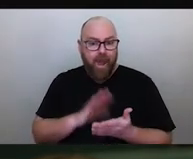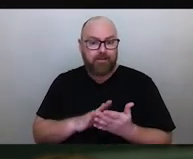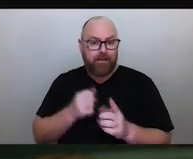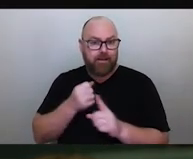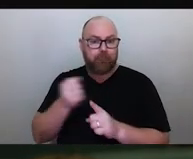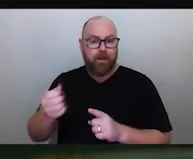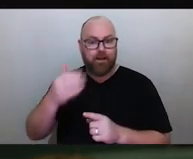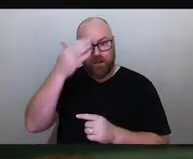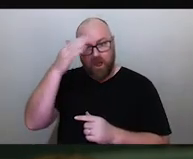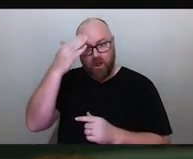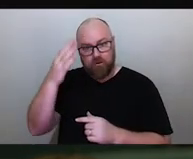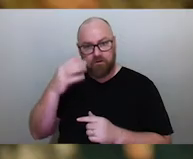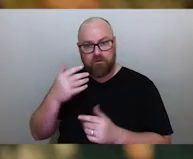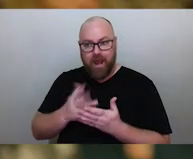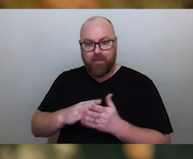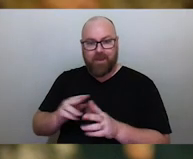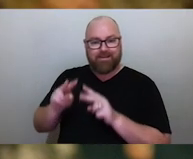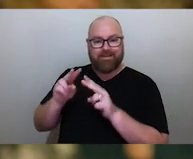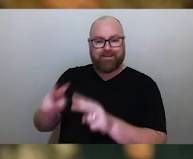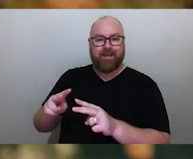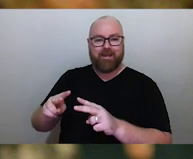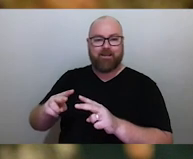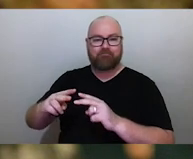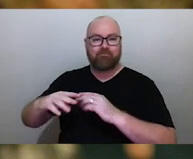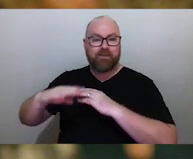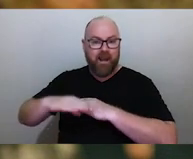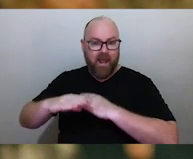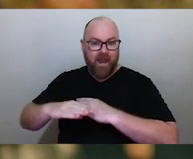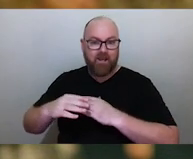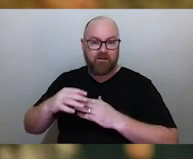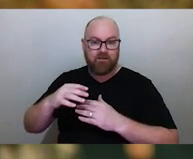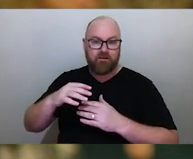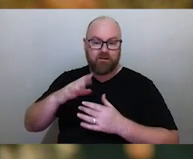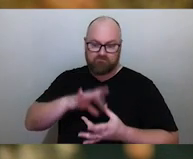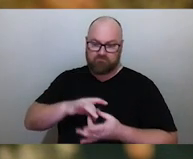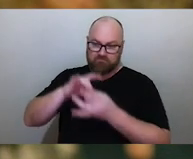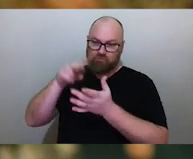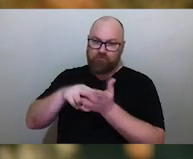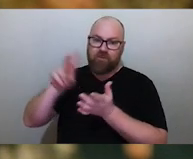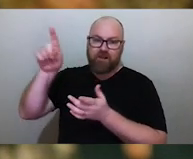see the land reflected in the sky at the moment and how generations will read it